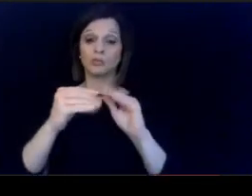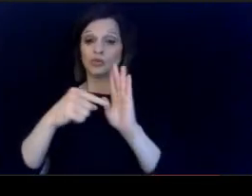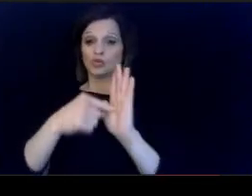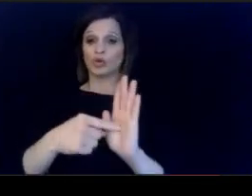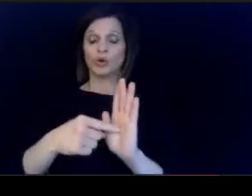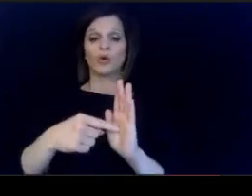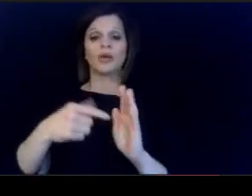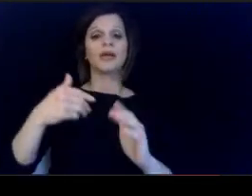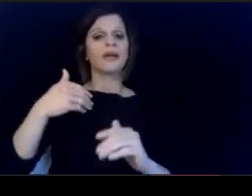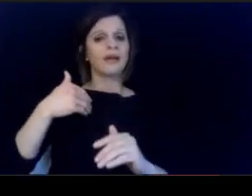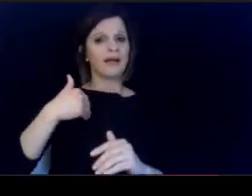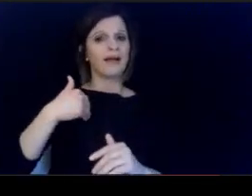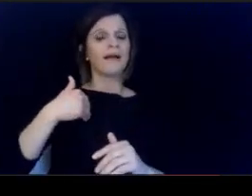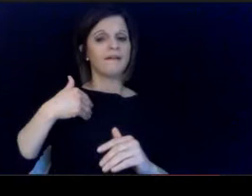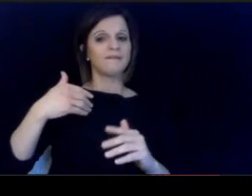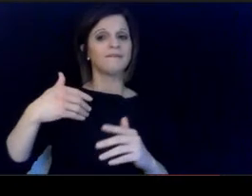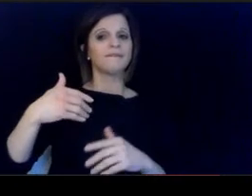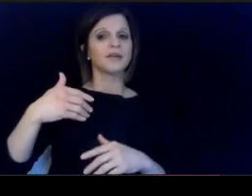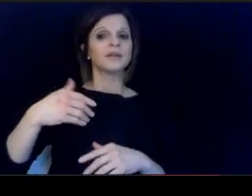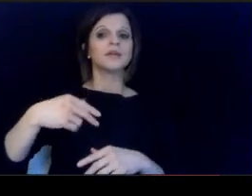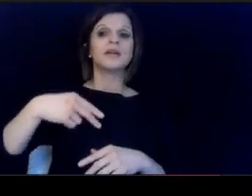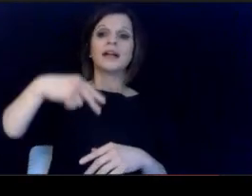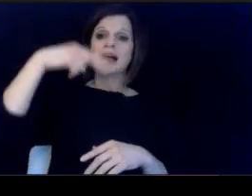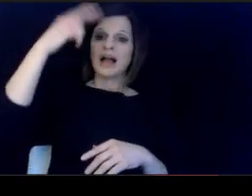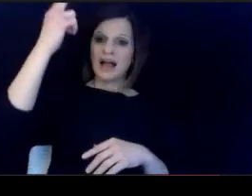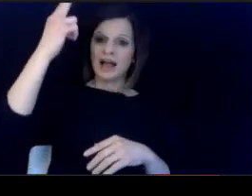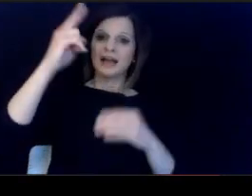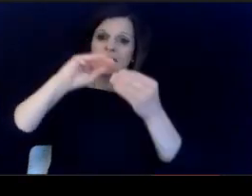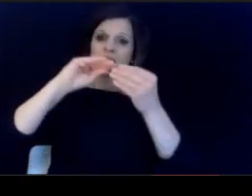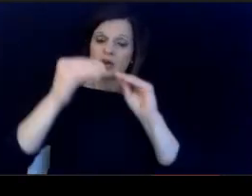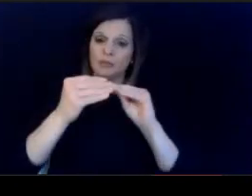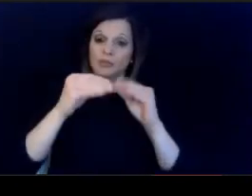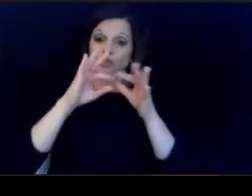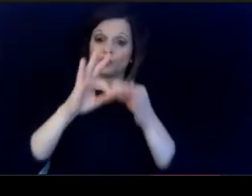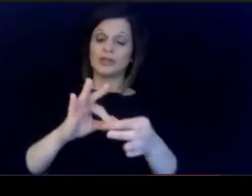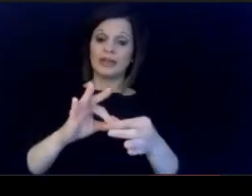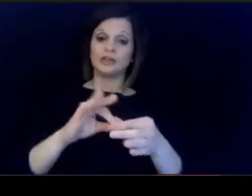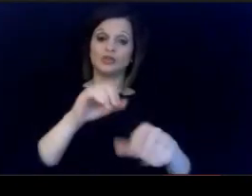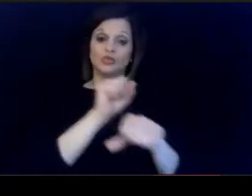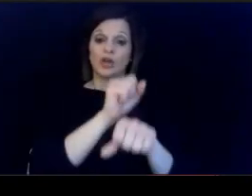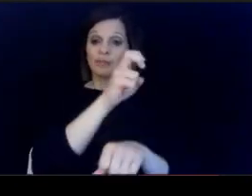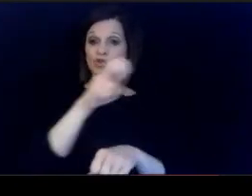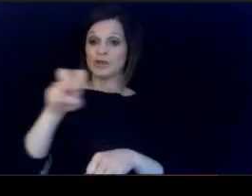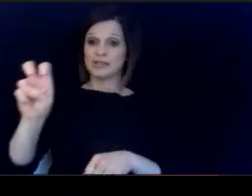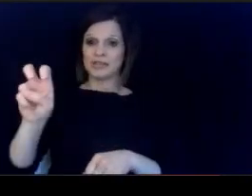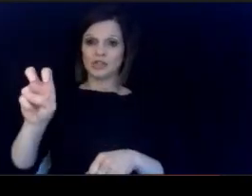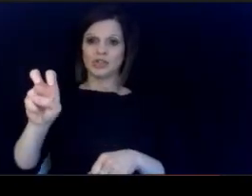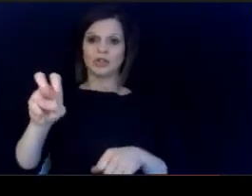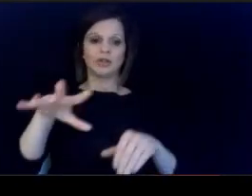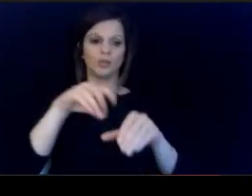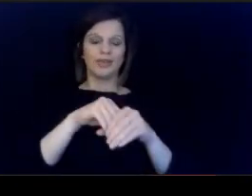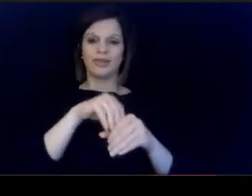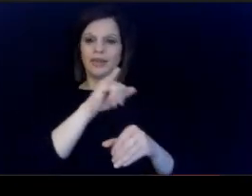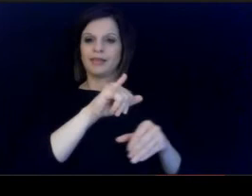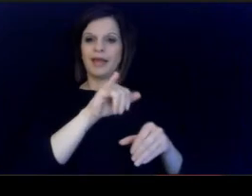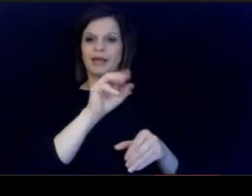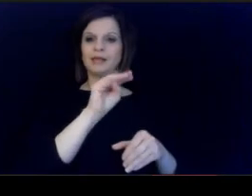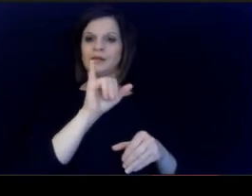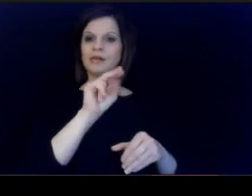a very high degree of job. transition among minority teachers. each and every year.